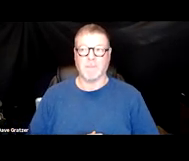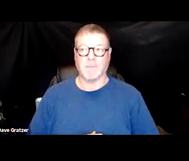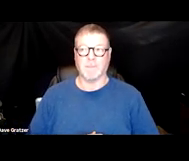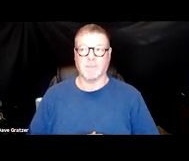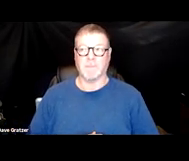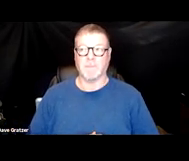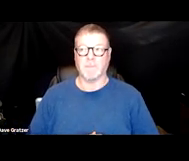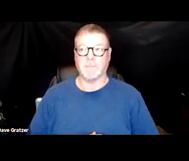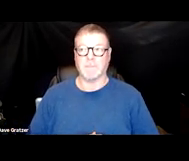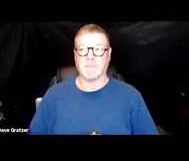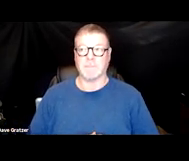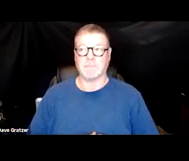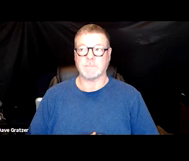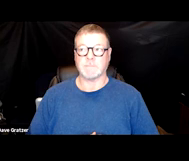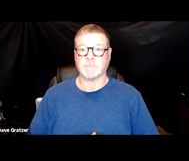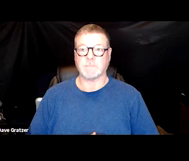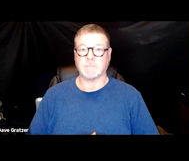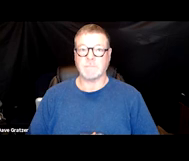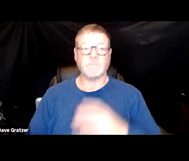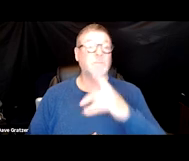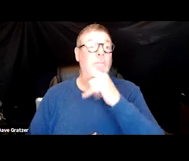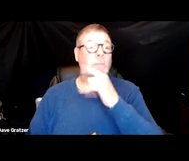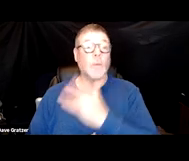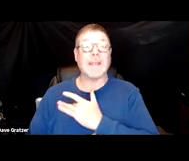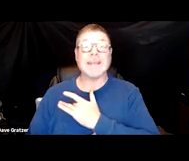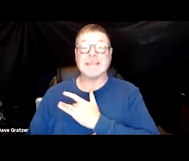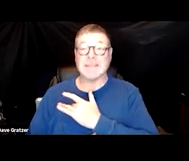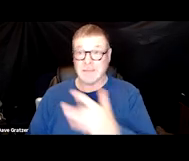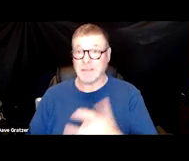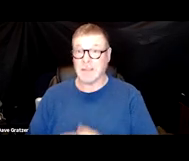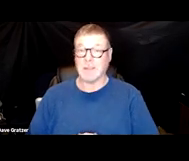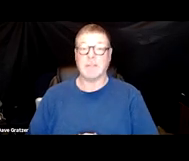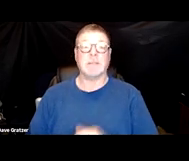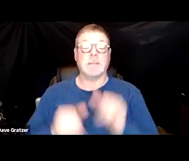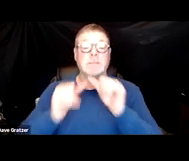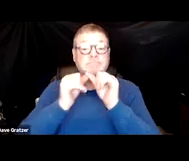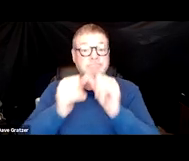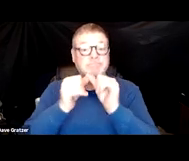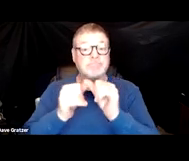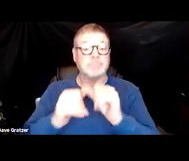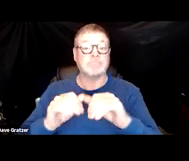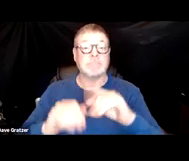So who's likely to get this? The frequency and severity is unknown. It can be there with mild illness